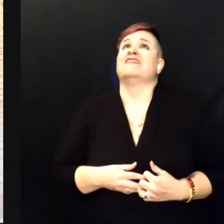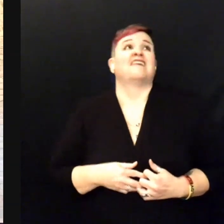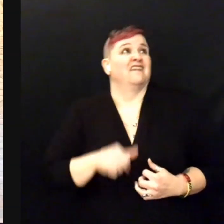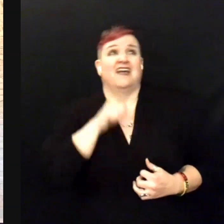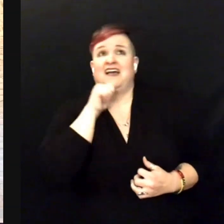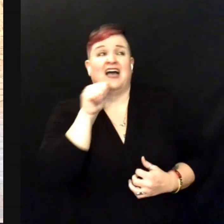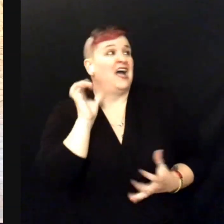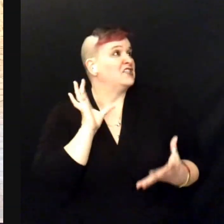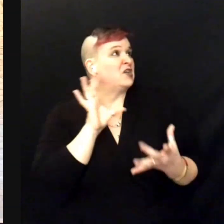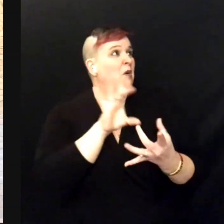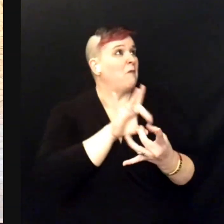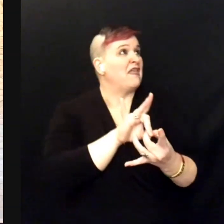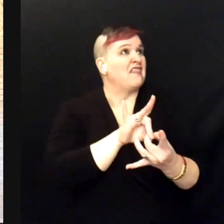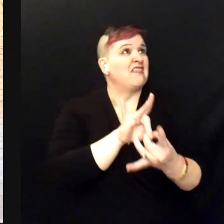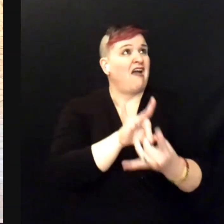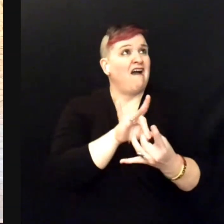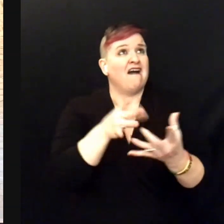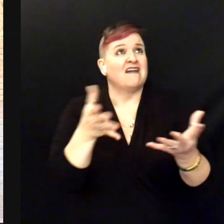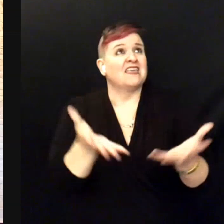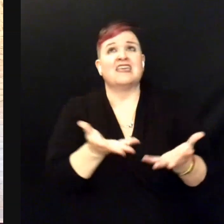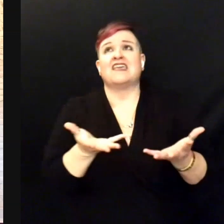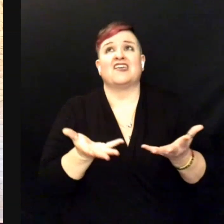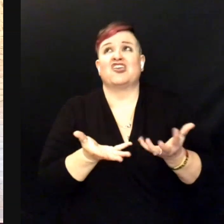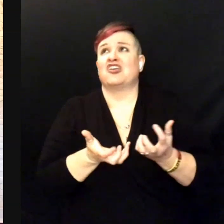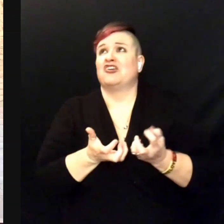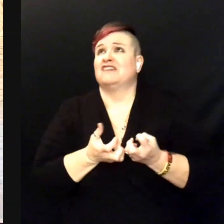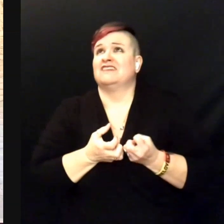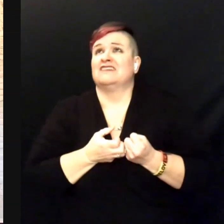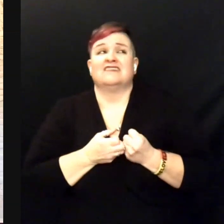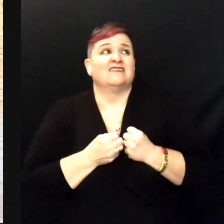I don't belong here